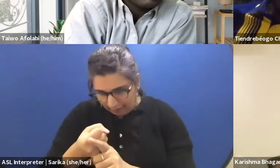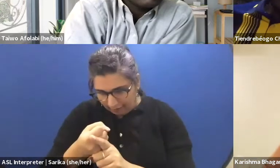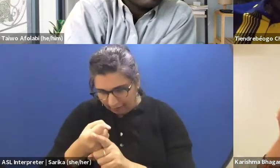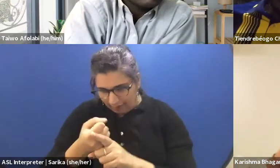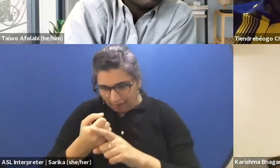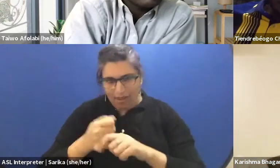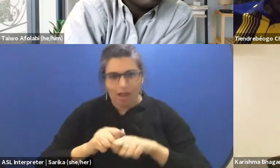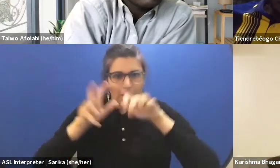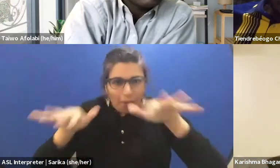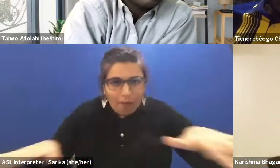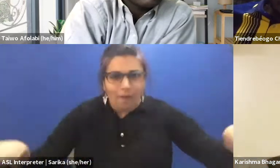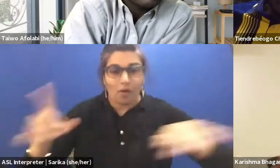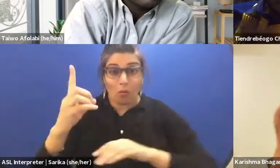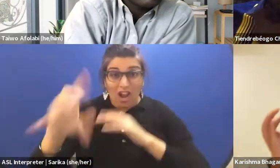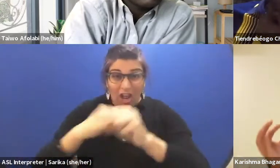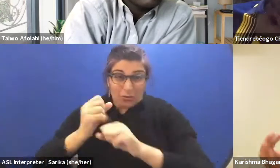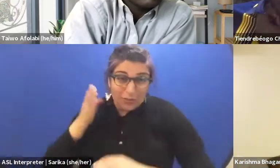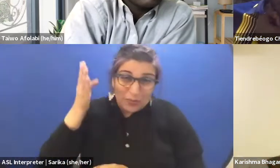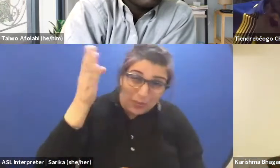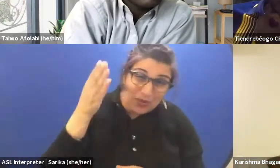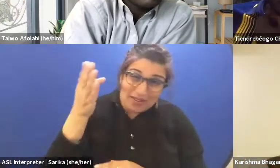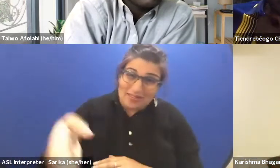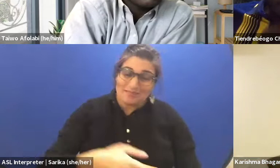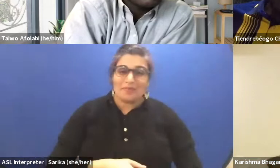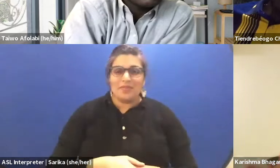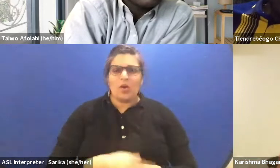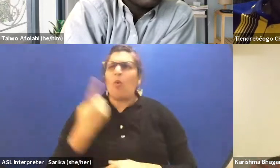What new innovation or what new idea will this introduce